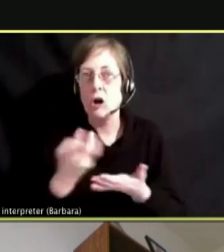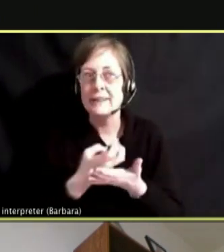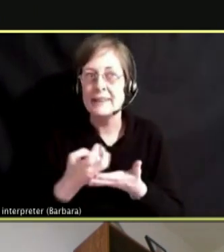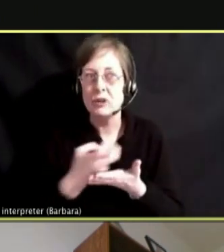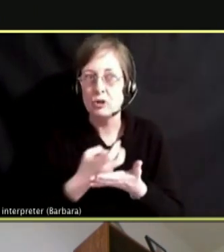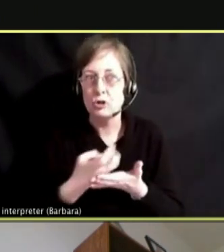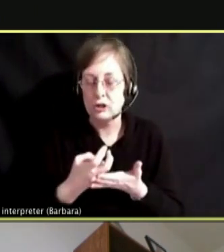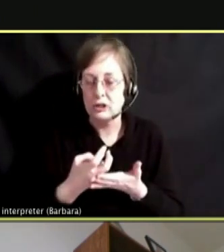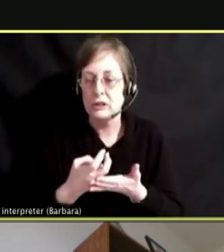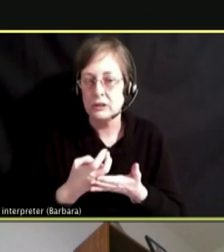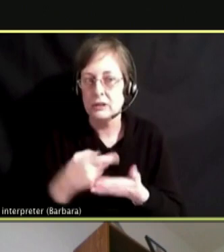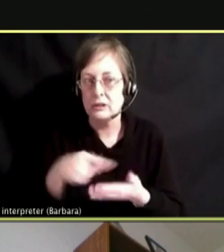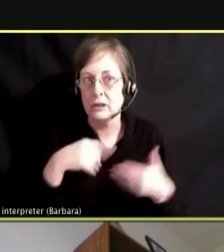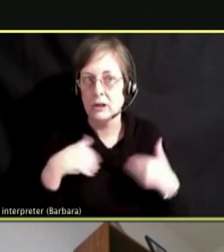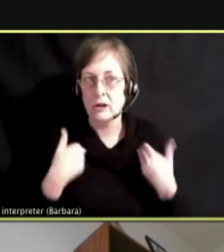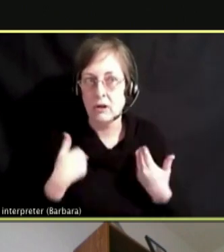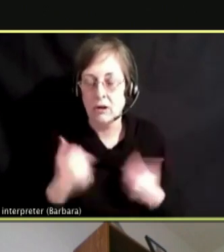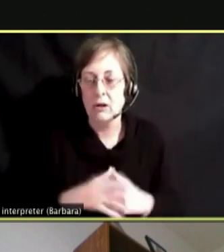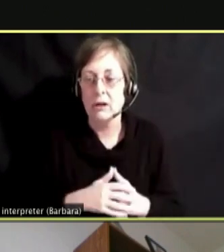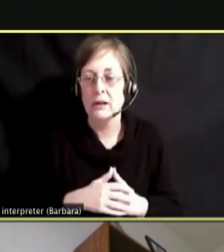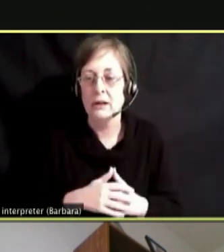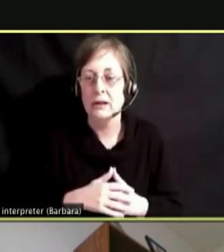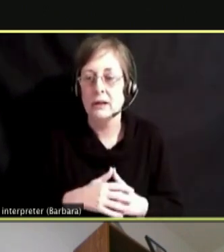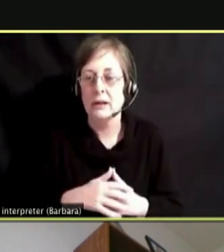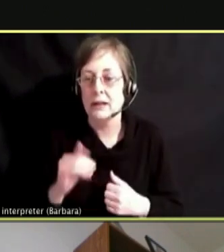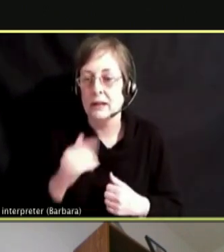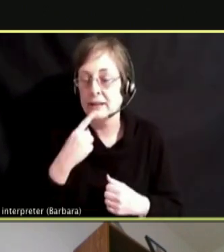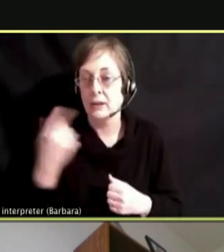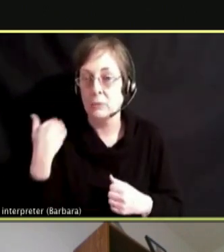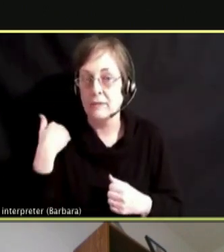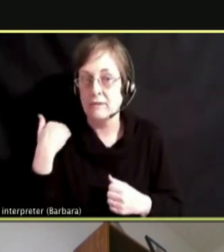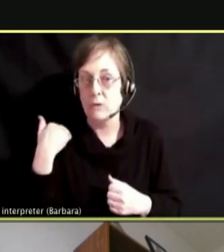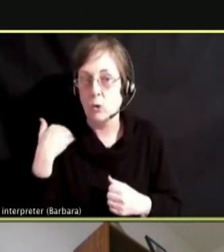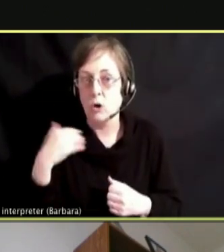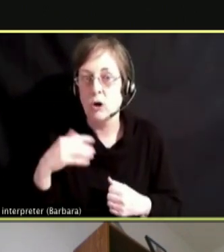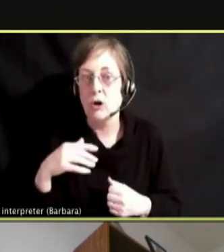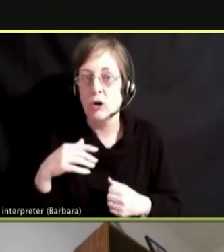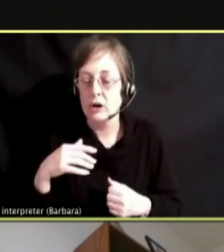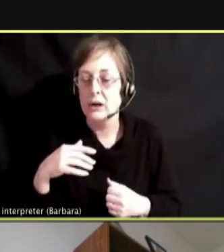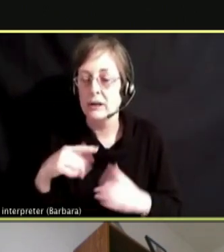AS STATED BEFORE, THE BRAIN IS DEVELOPING ALL THE WAY THROUGH THE MID-20S.